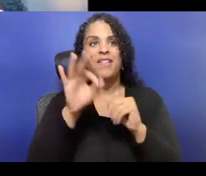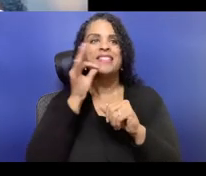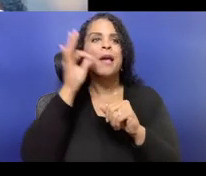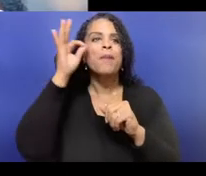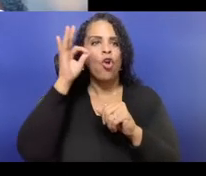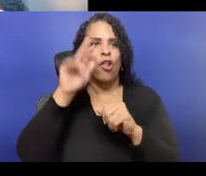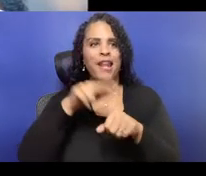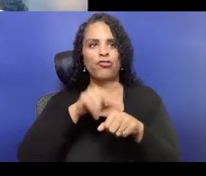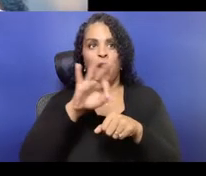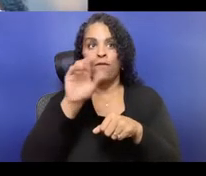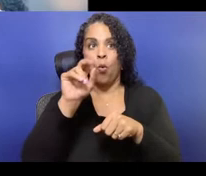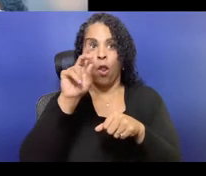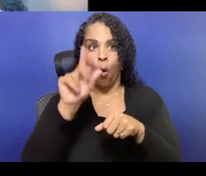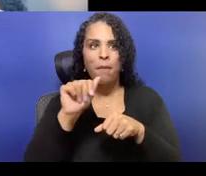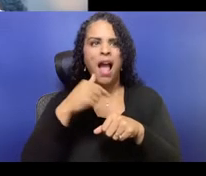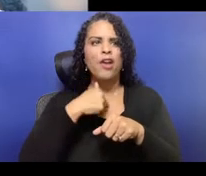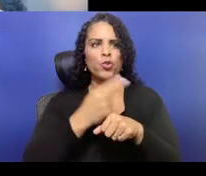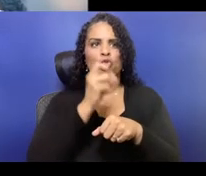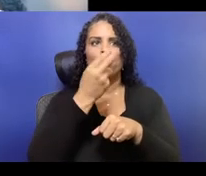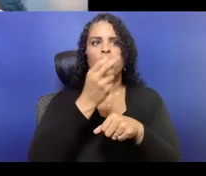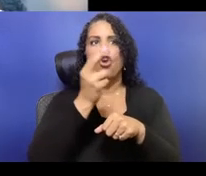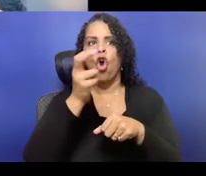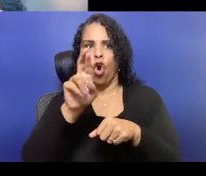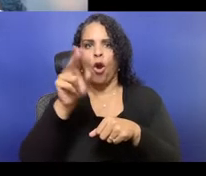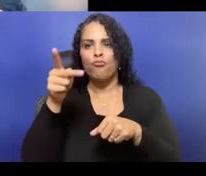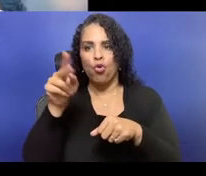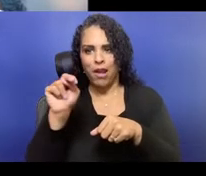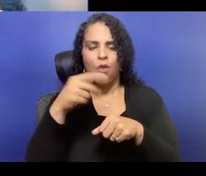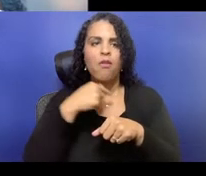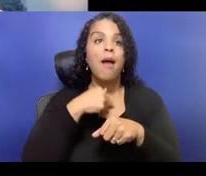so we are working on that right now.